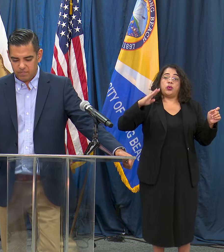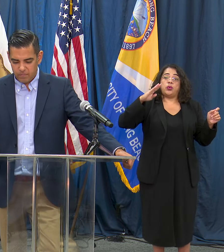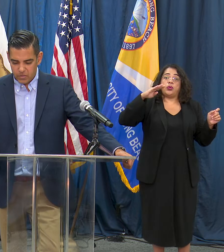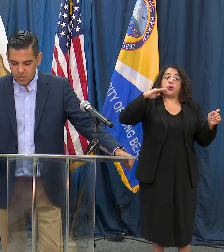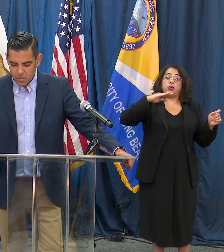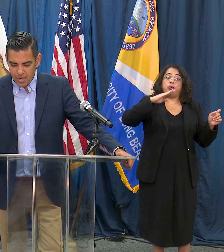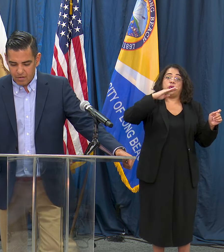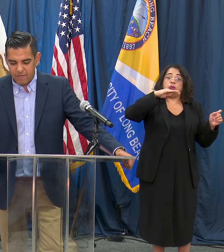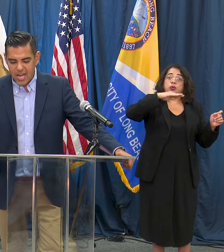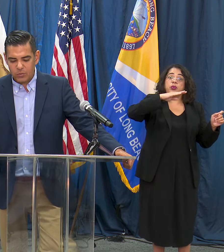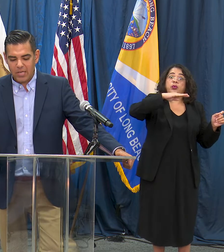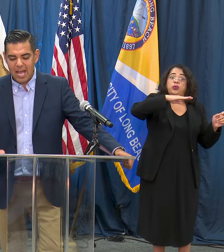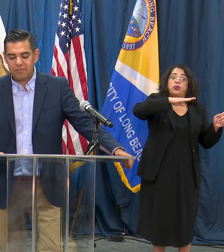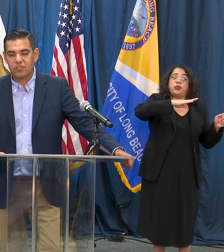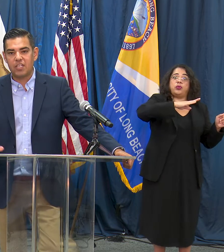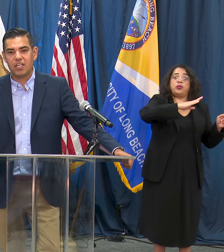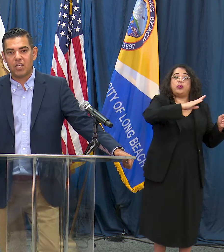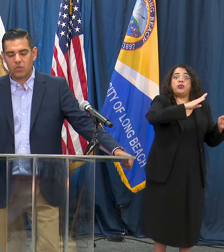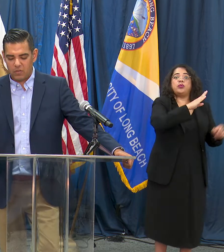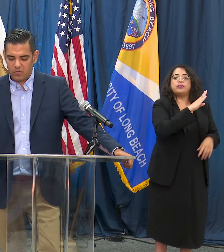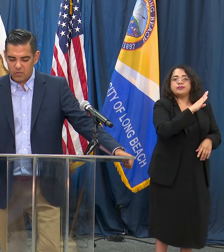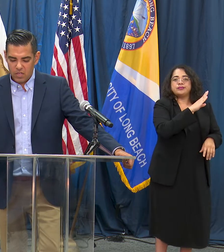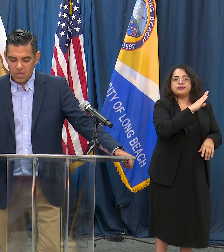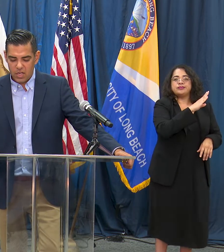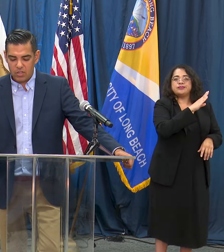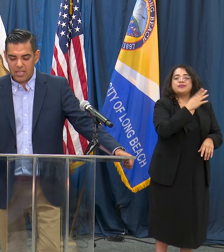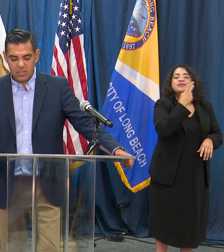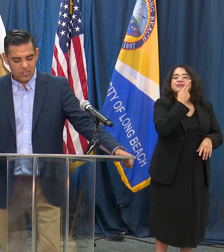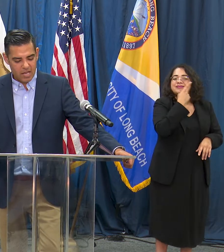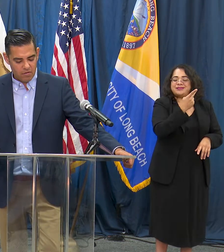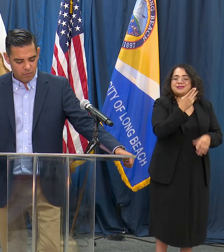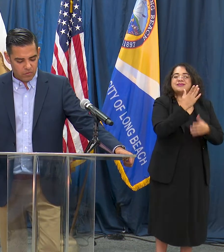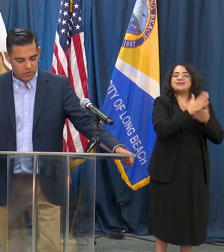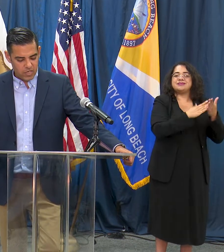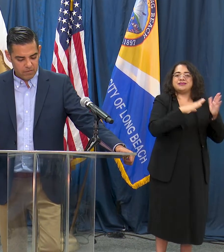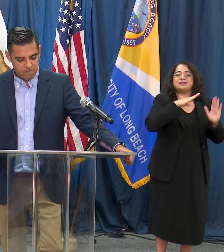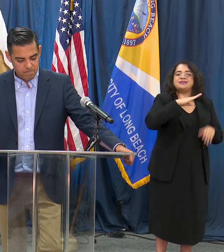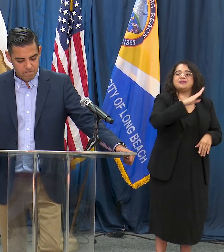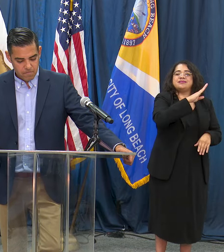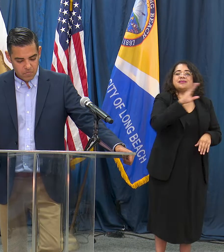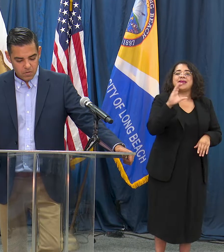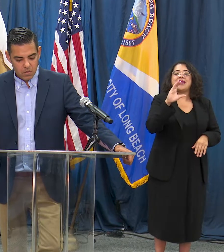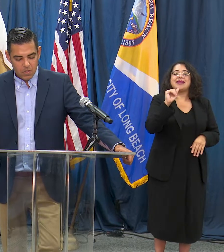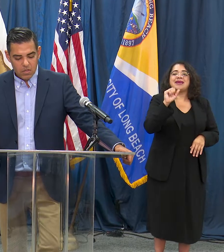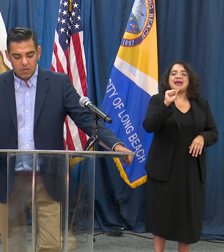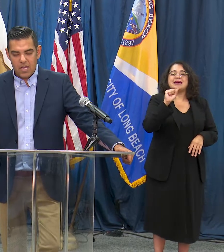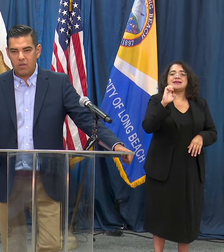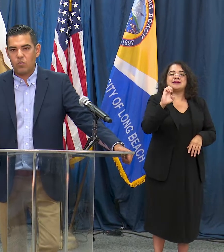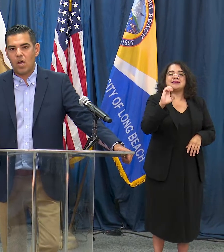and in fact we have seen an increase in our case count for the city. Now while